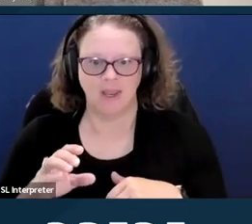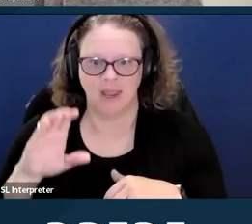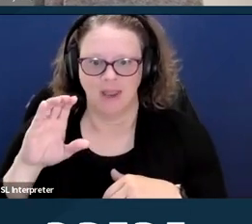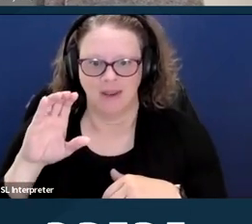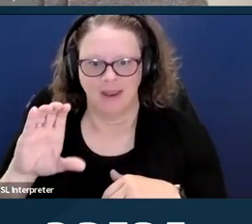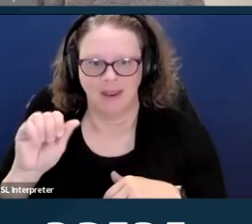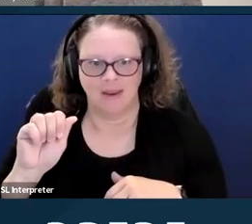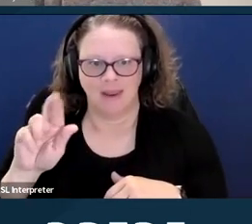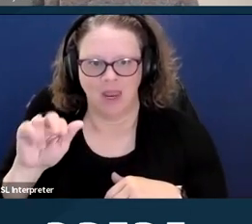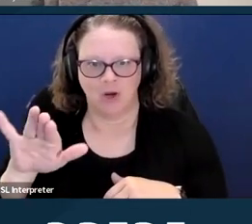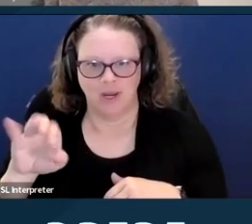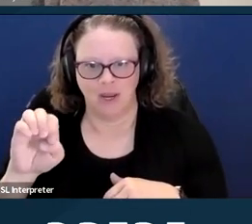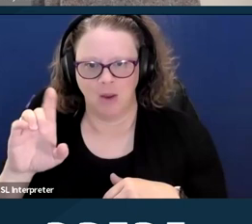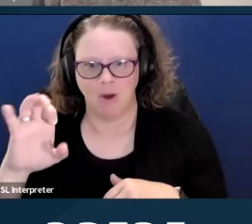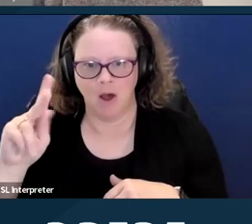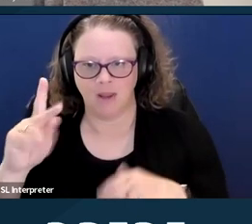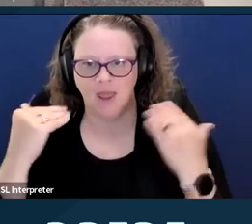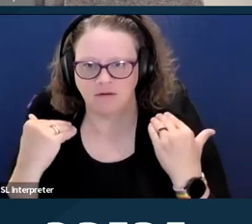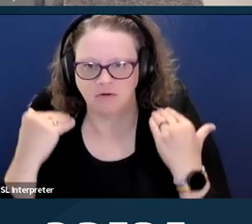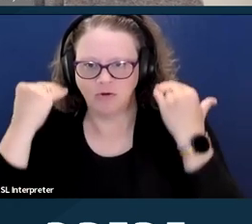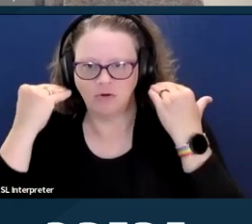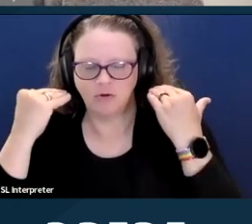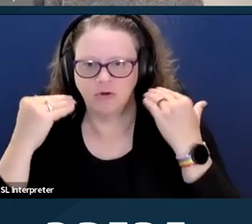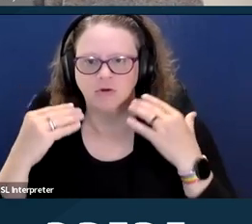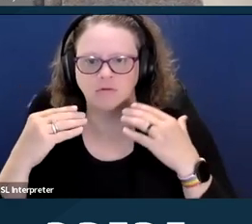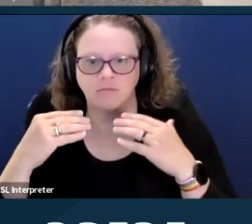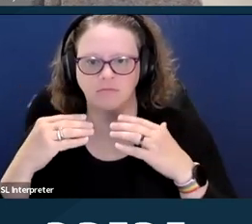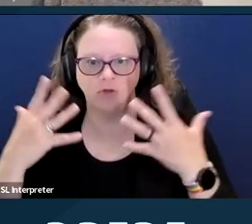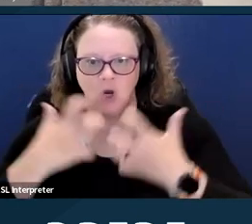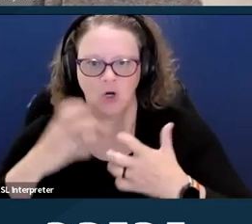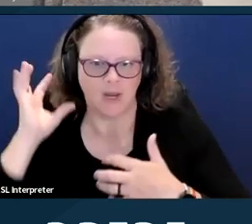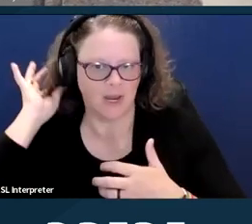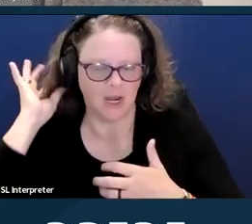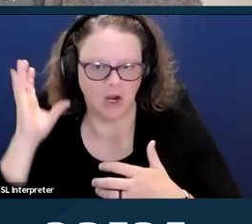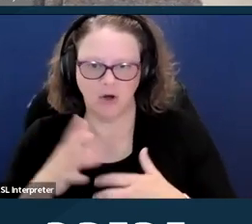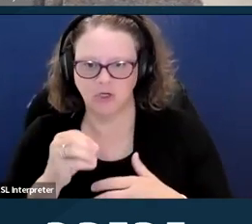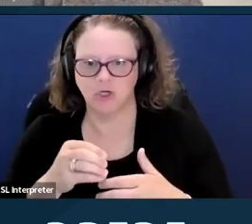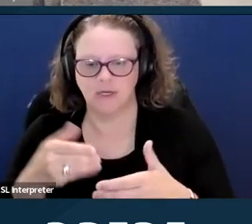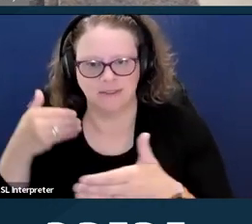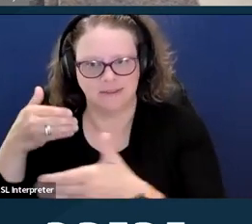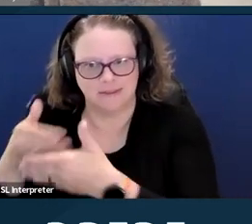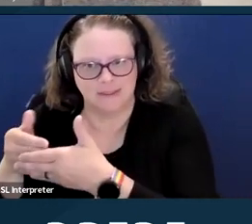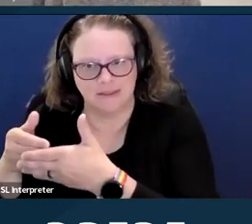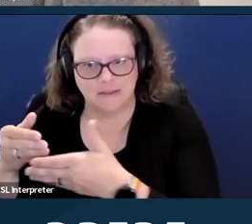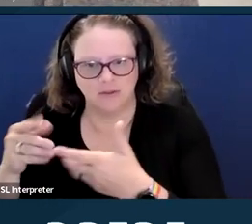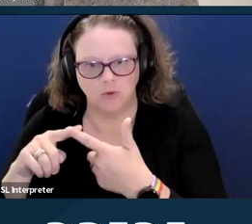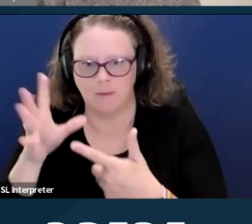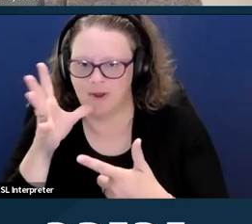and she's next to her mother, Emma Buck. And Carrie was forcibly institutionalized